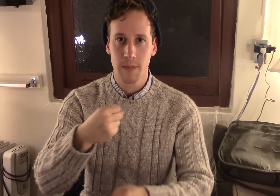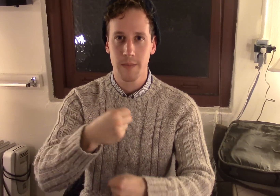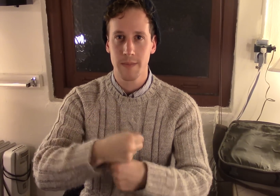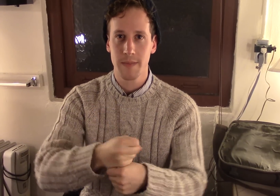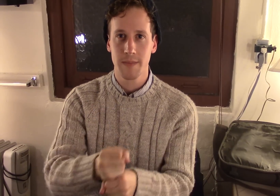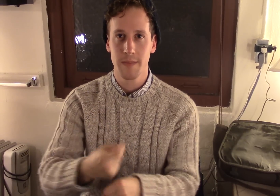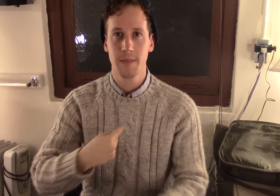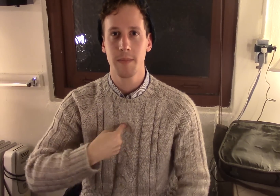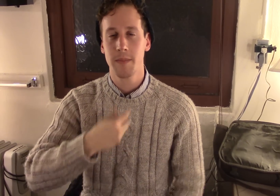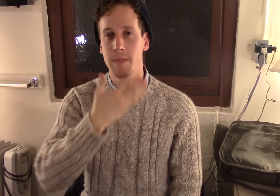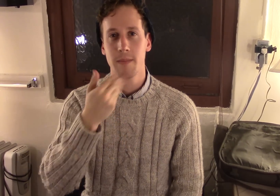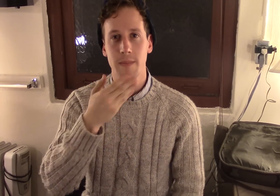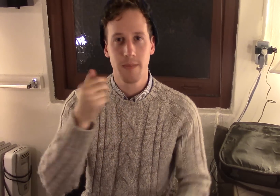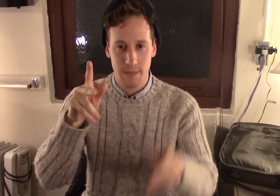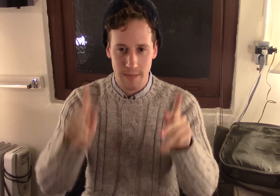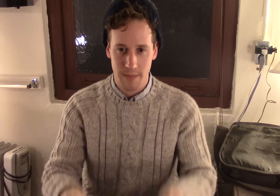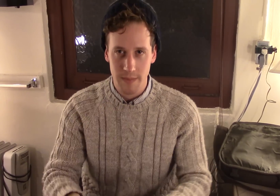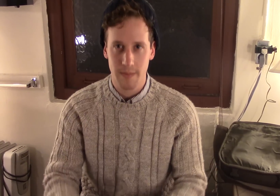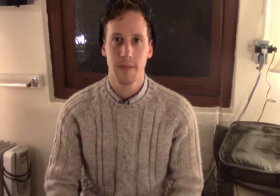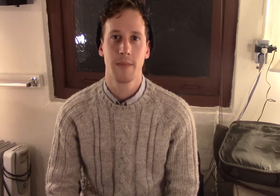has only made me better, a better person.